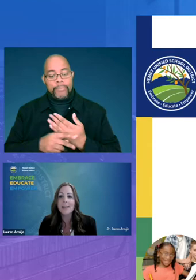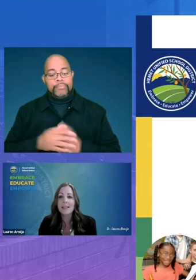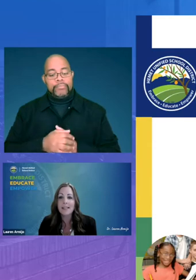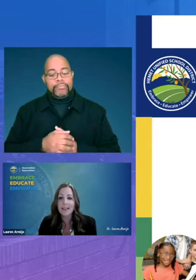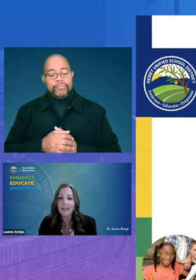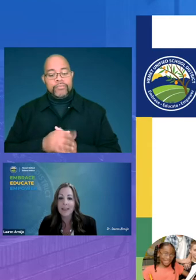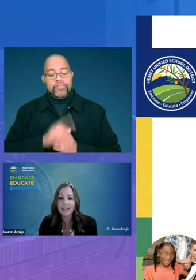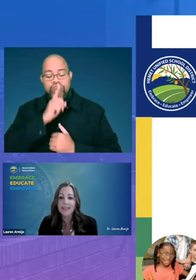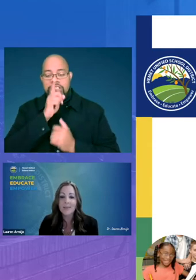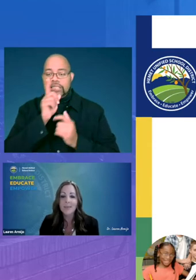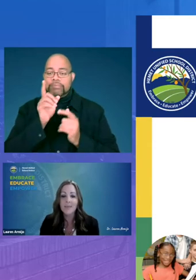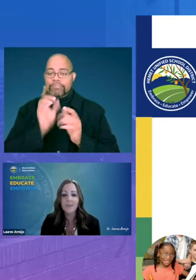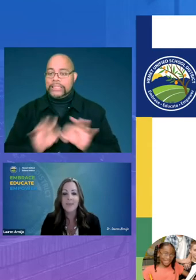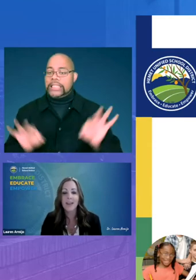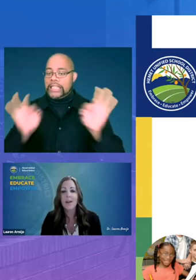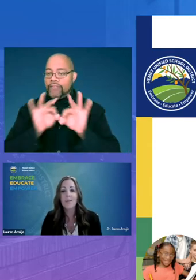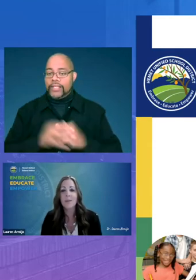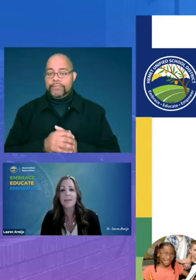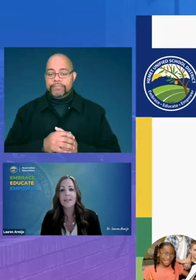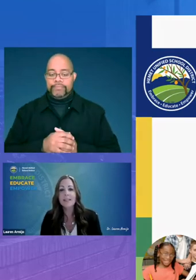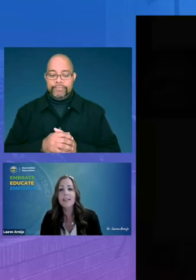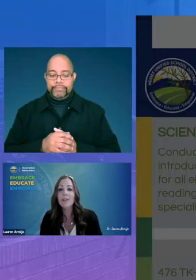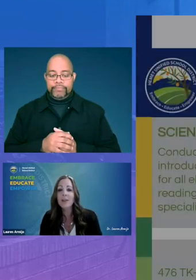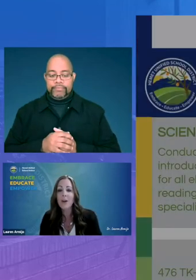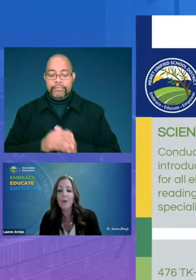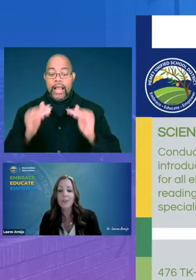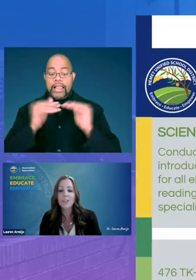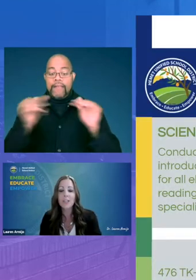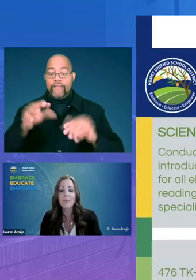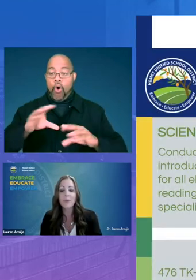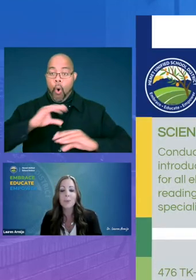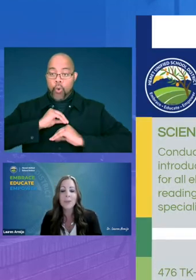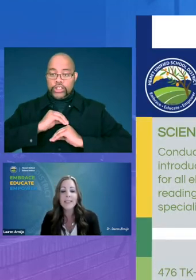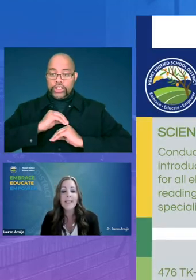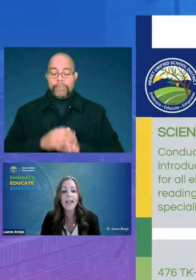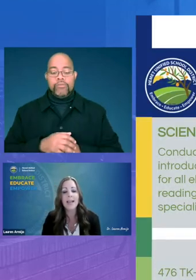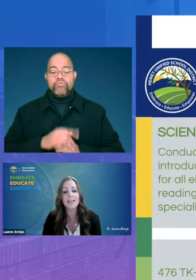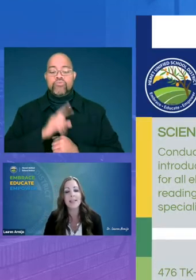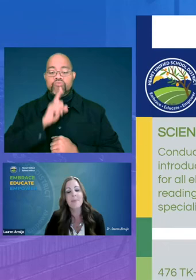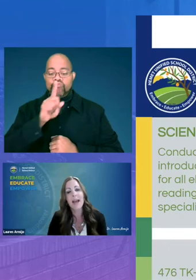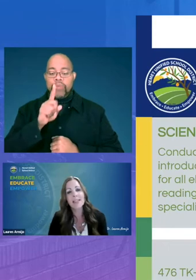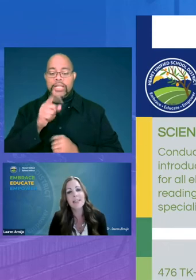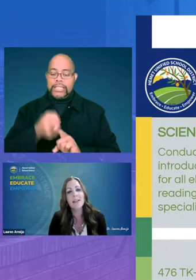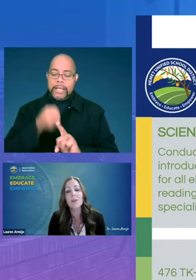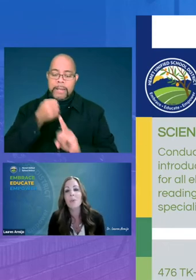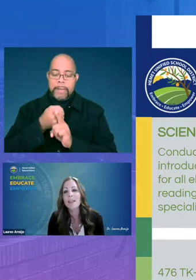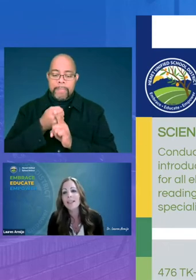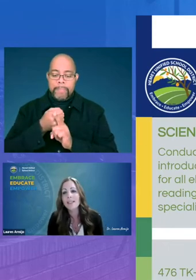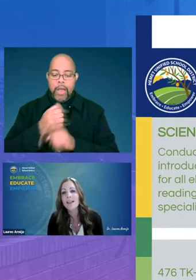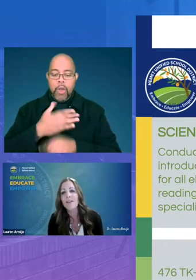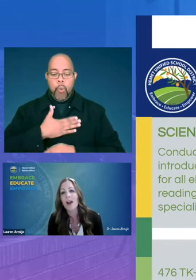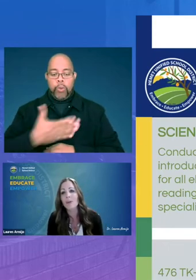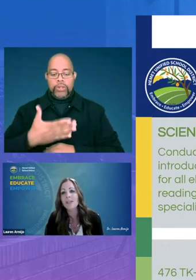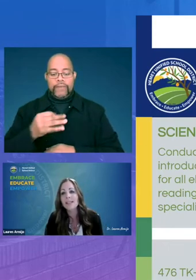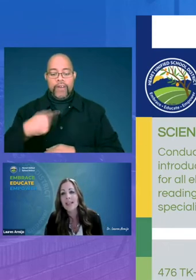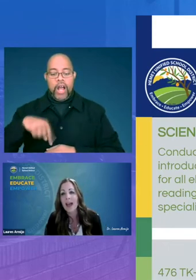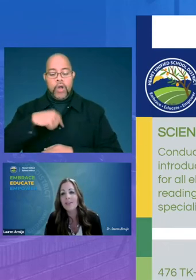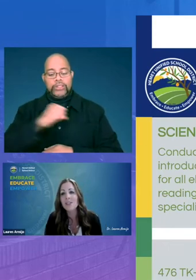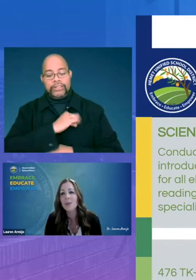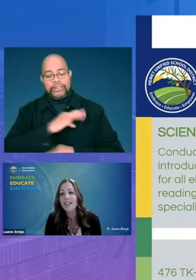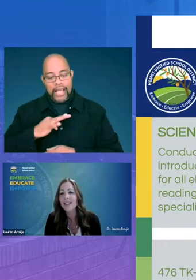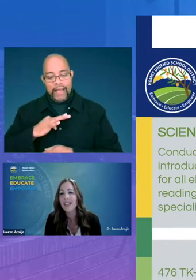significant this level of ownership really has impacted the willingness of our staff to engage